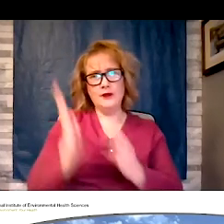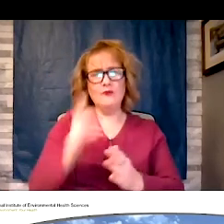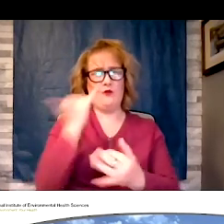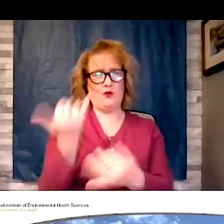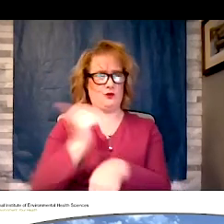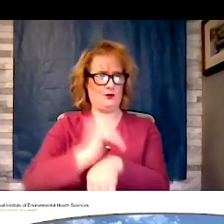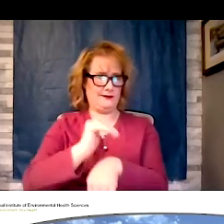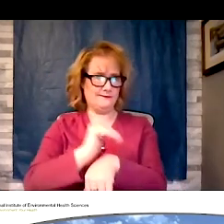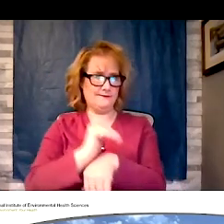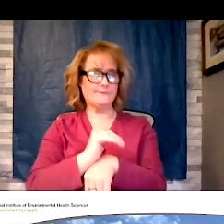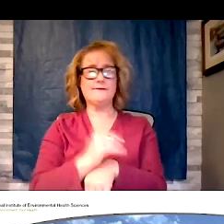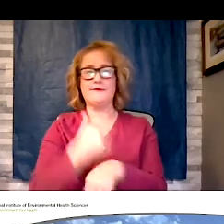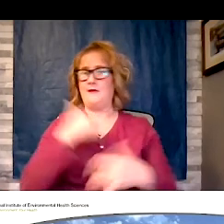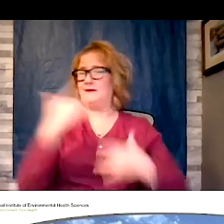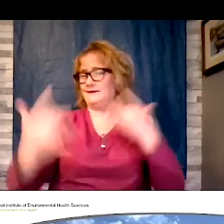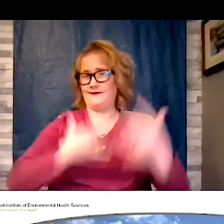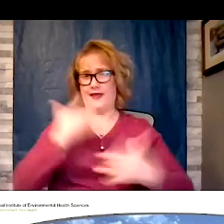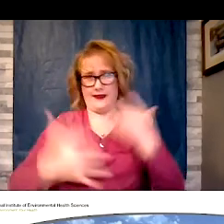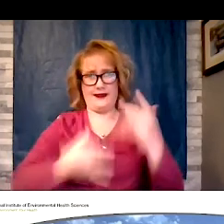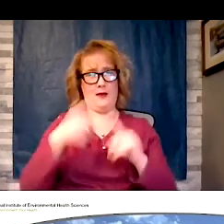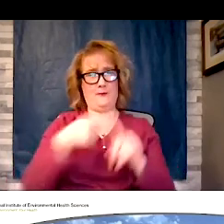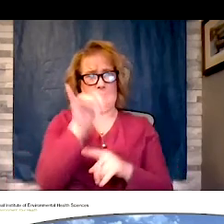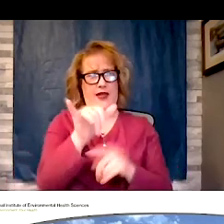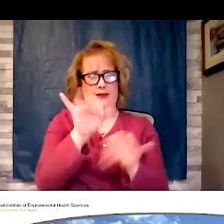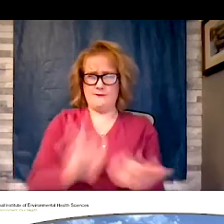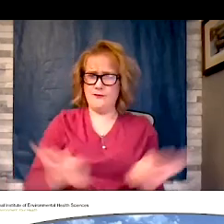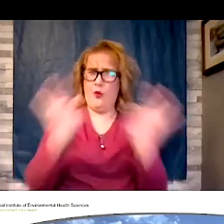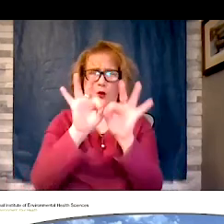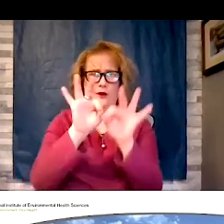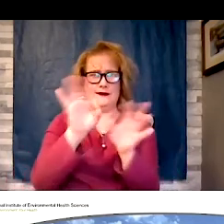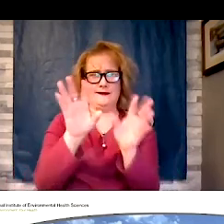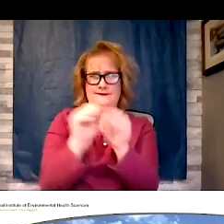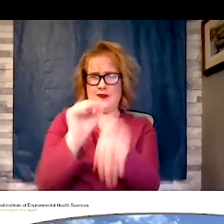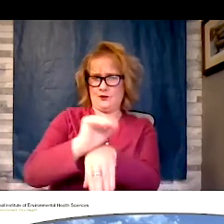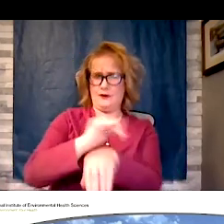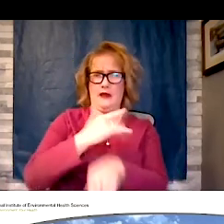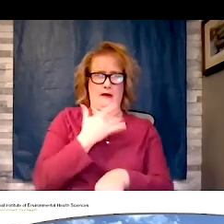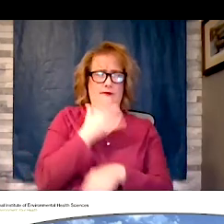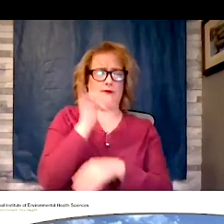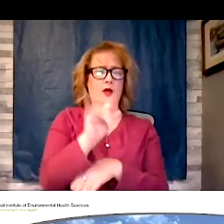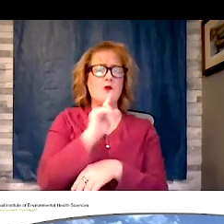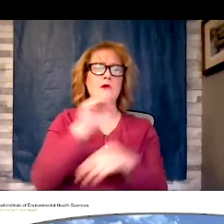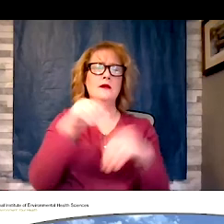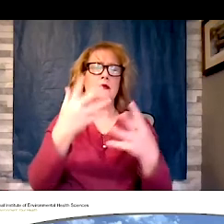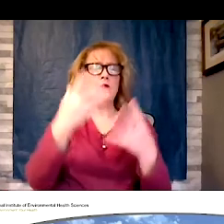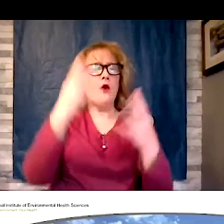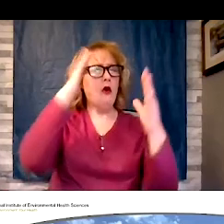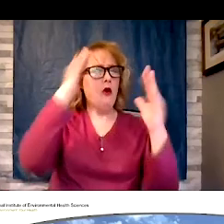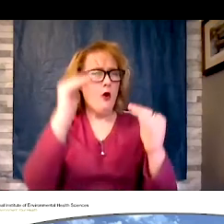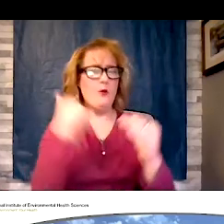this important session as I feel it brings hope that we can prevent, manage and control